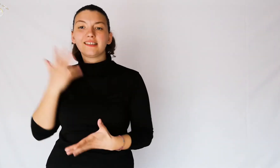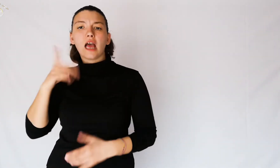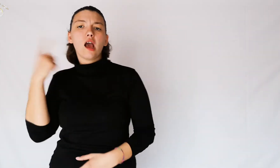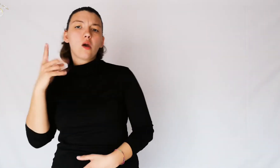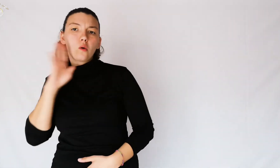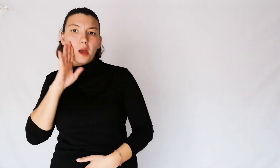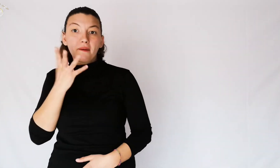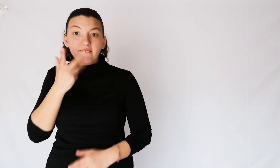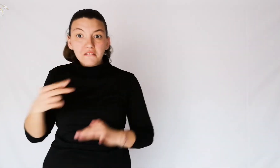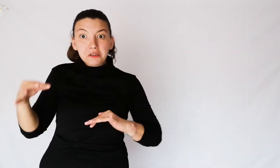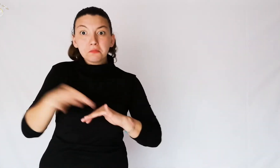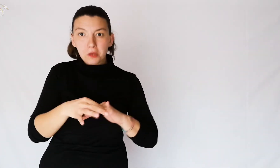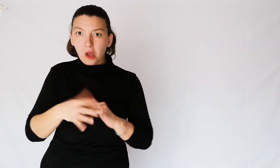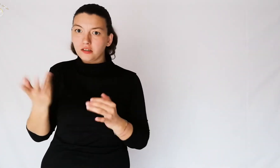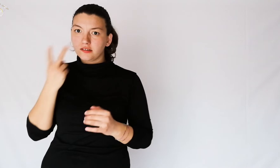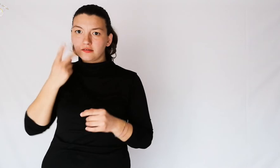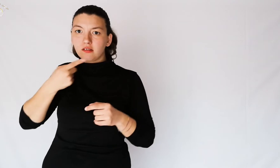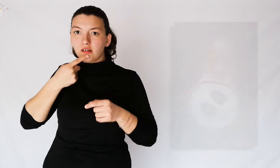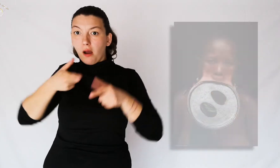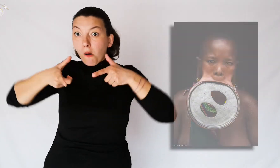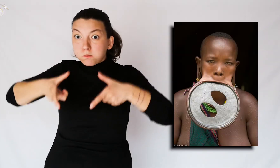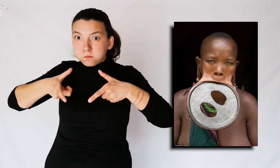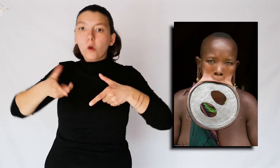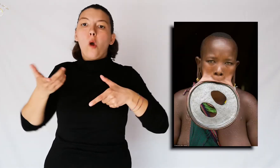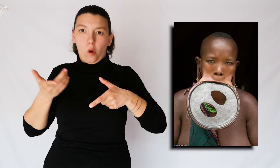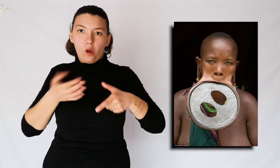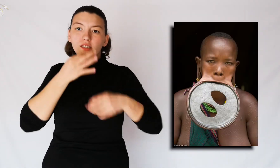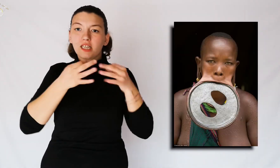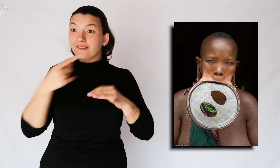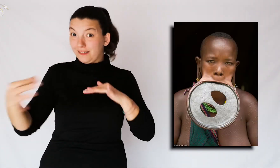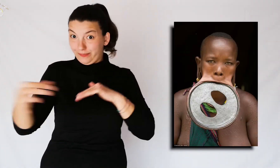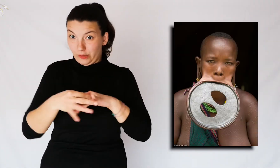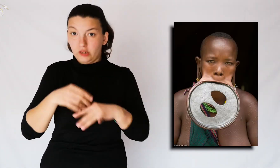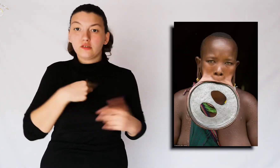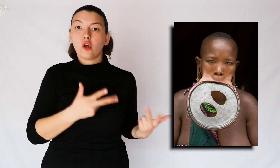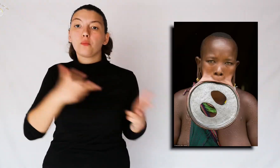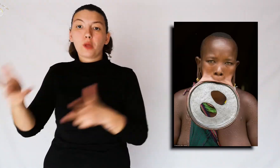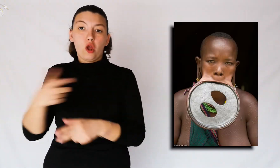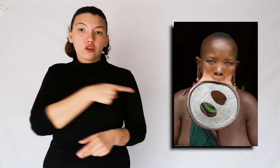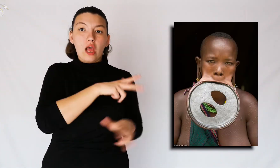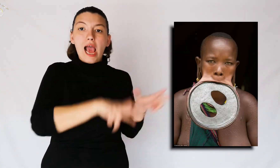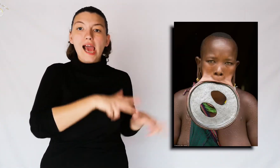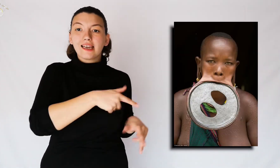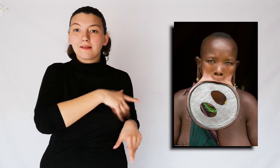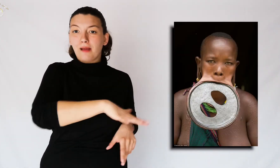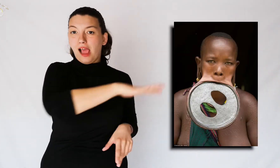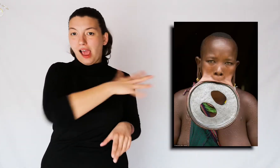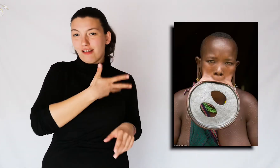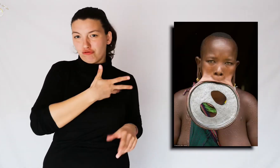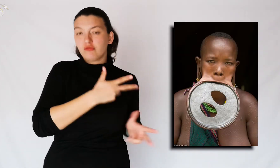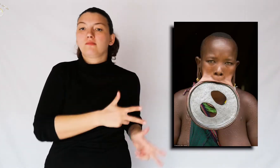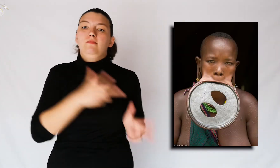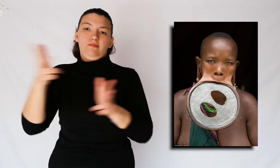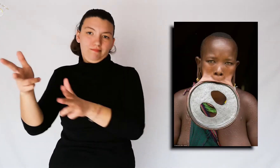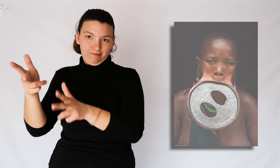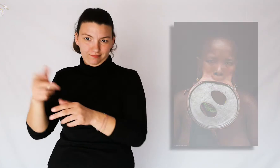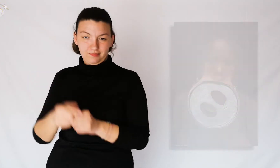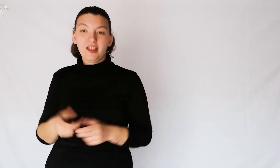With the large disc, the man to marry her must bring the animals he owns,